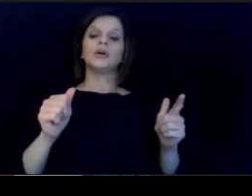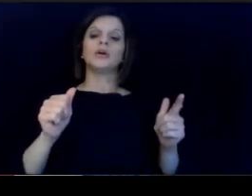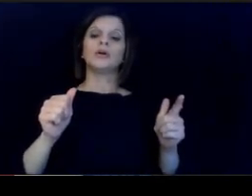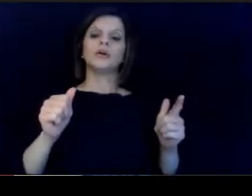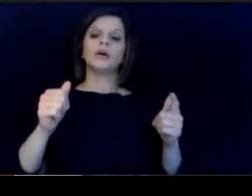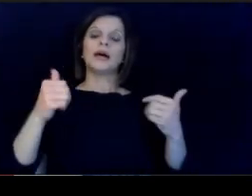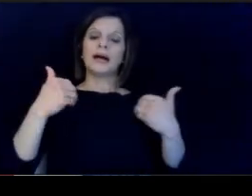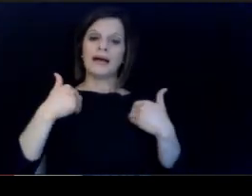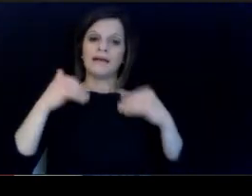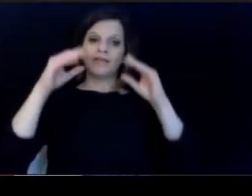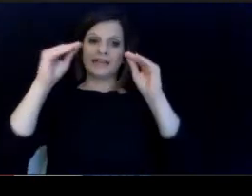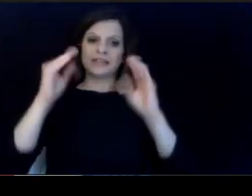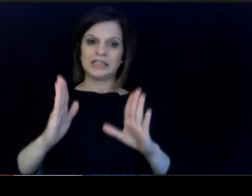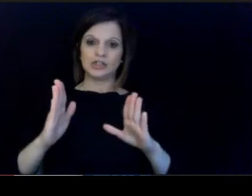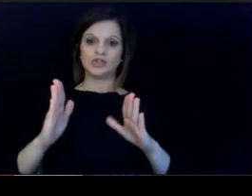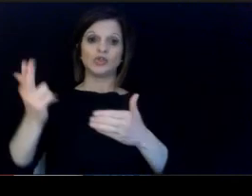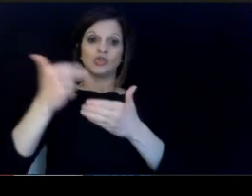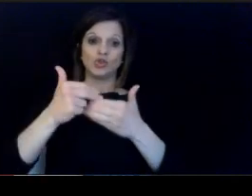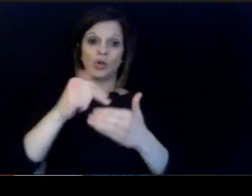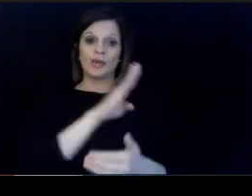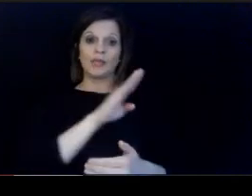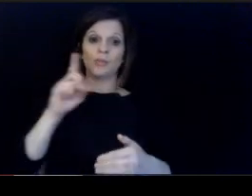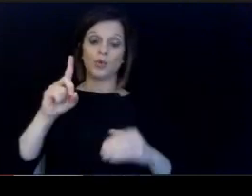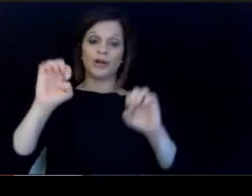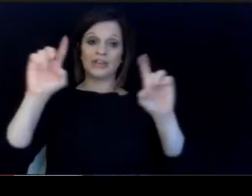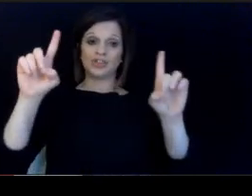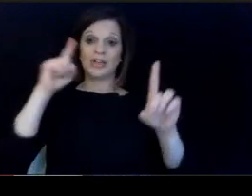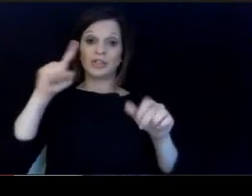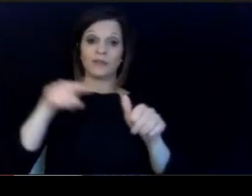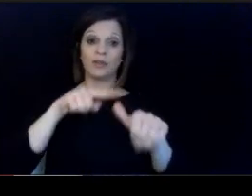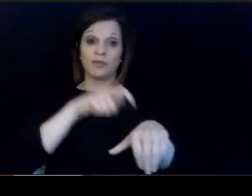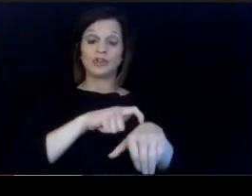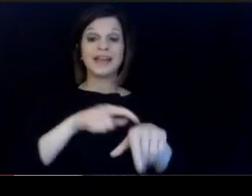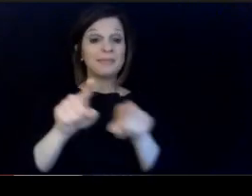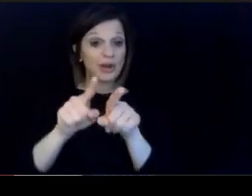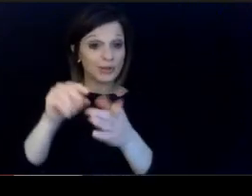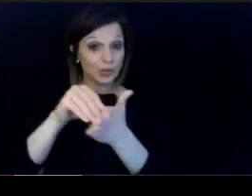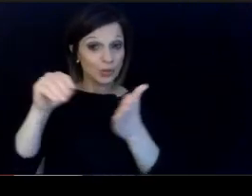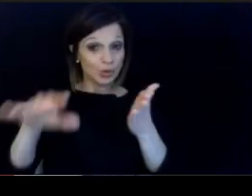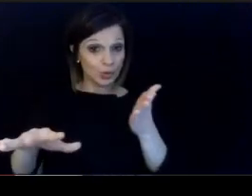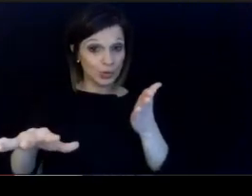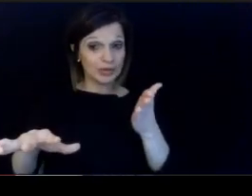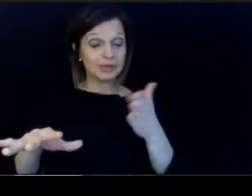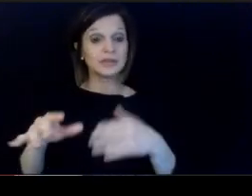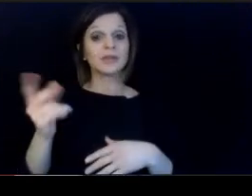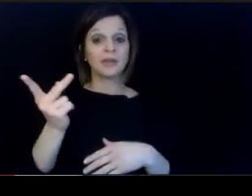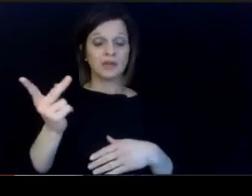n active teacher exofficio on the Board of Education for the 1st. t time and also student voice we've added a.